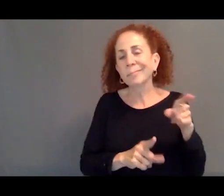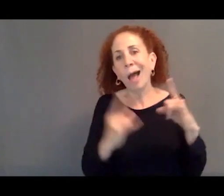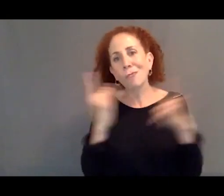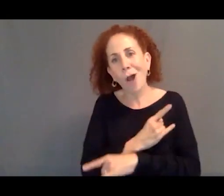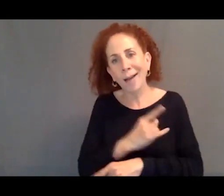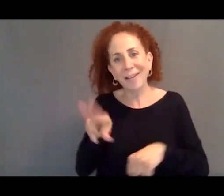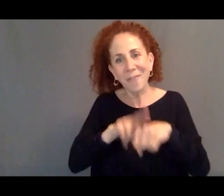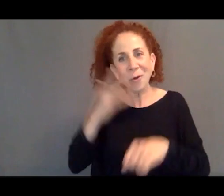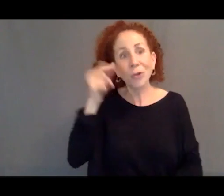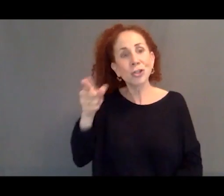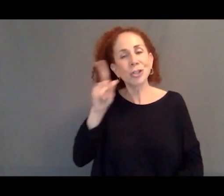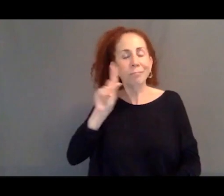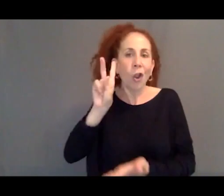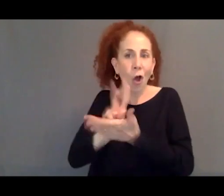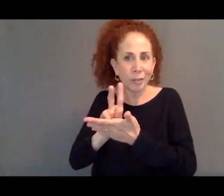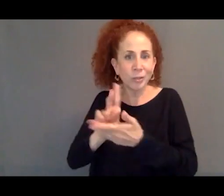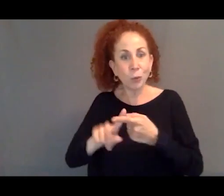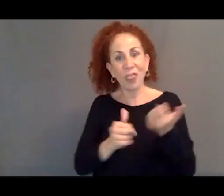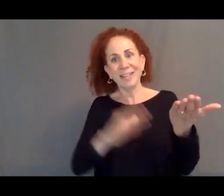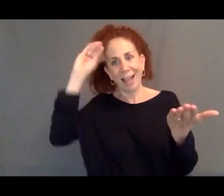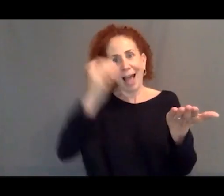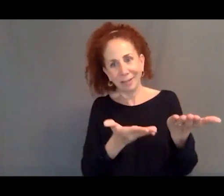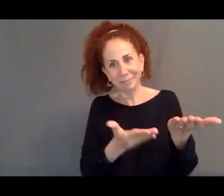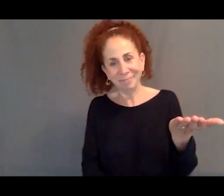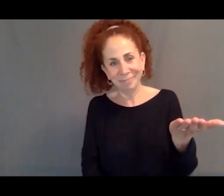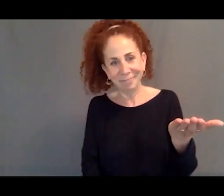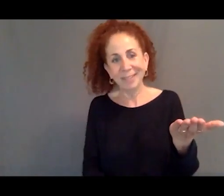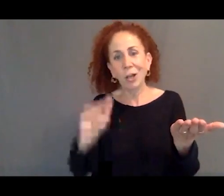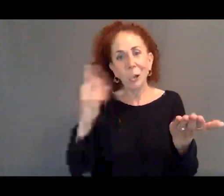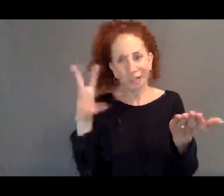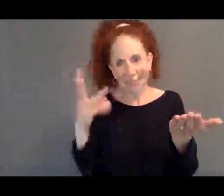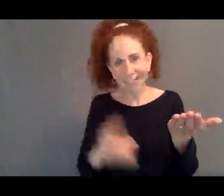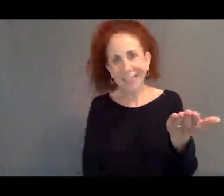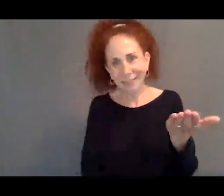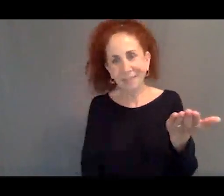Clinton lost to this guy in 2016, who was